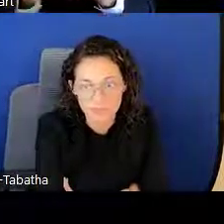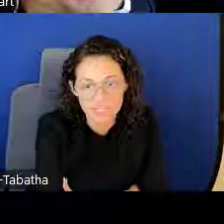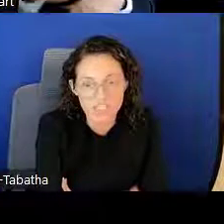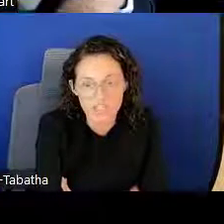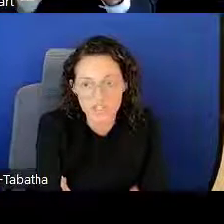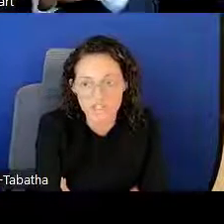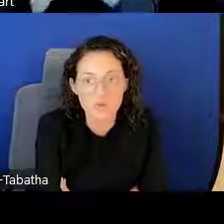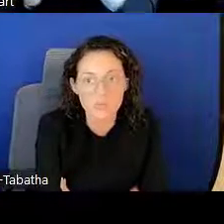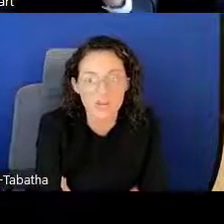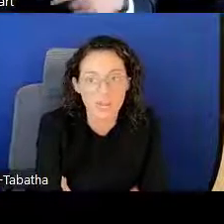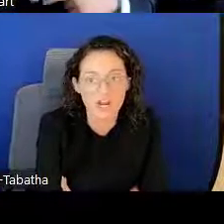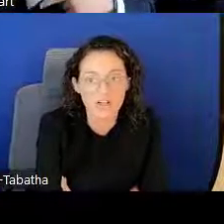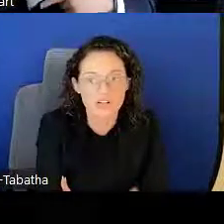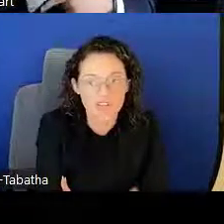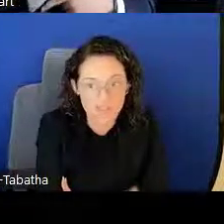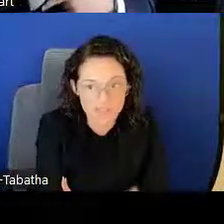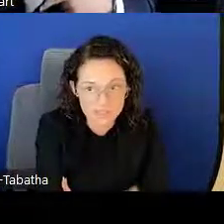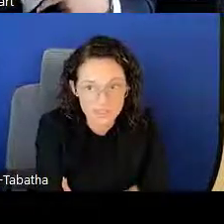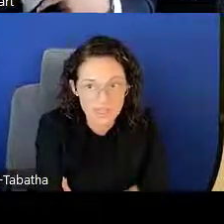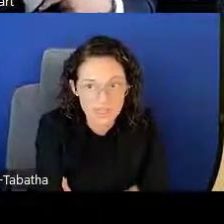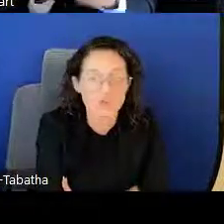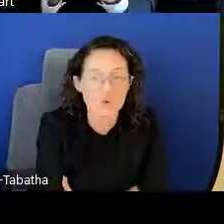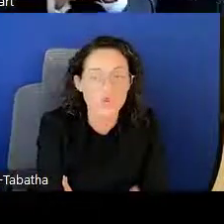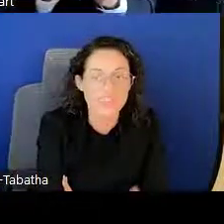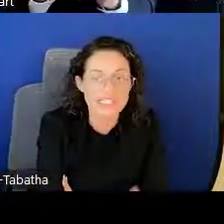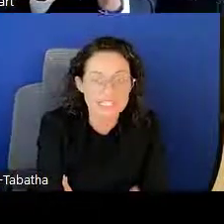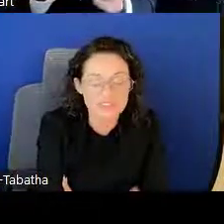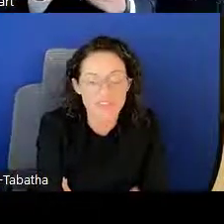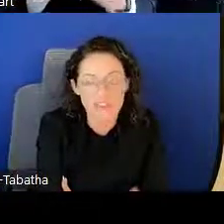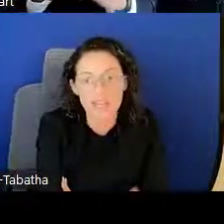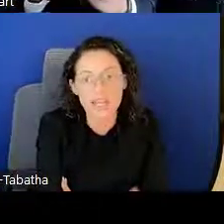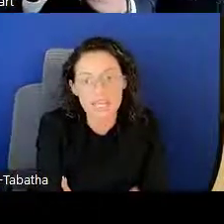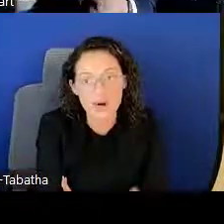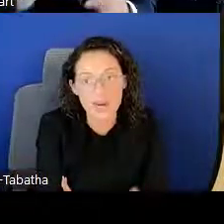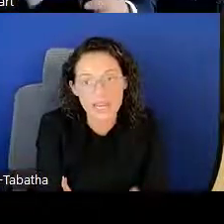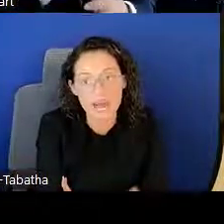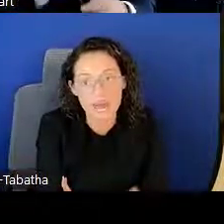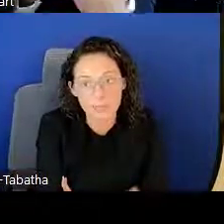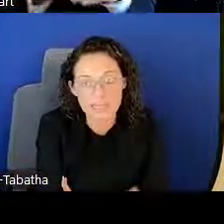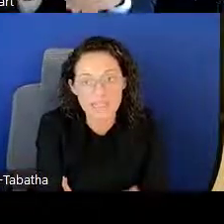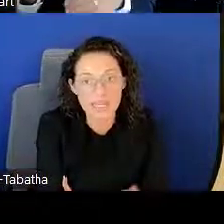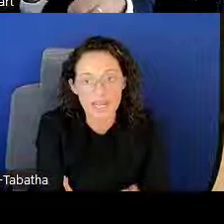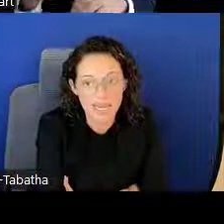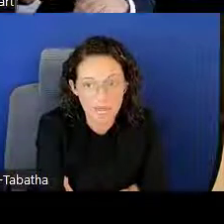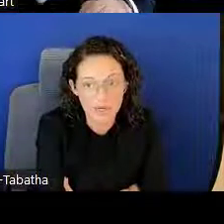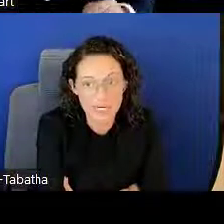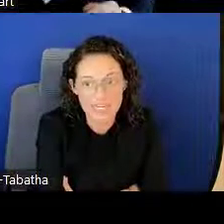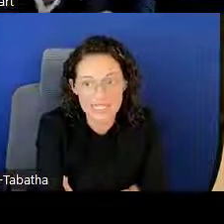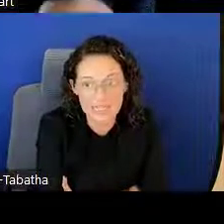Be sure to prepare in advance to receive that eRA Commons account and ID